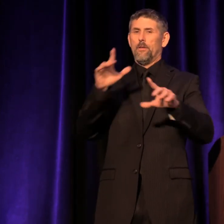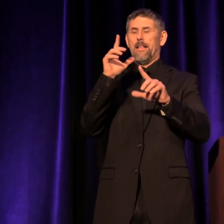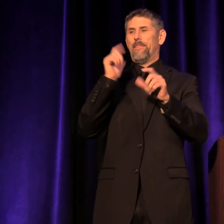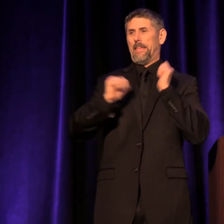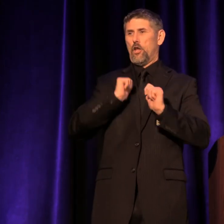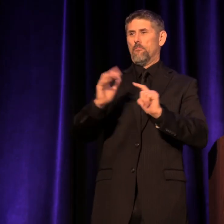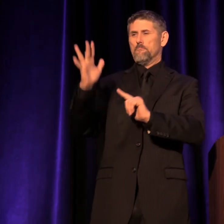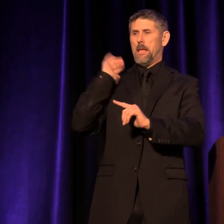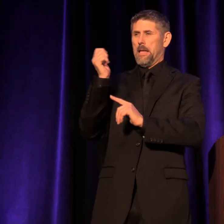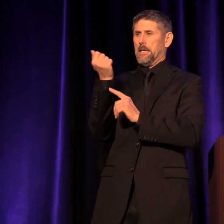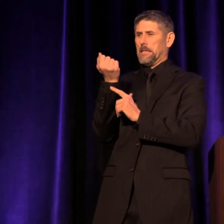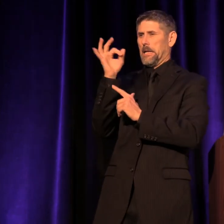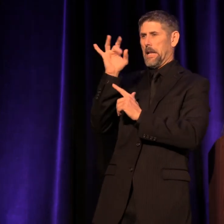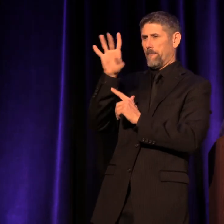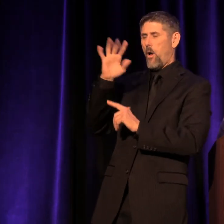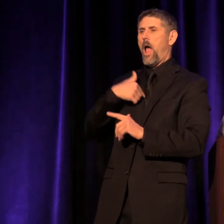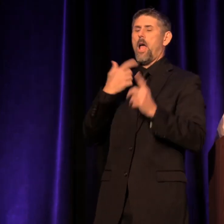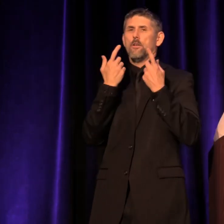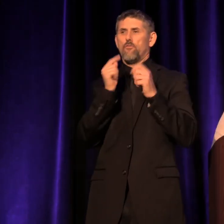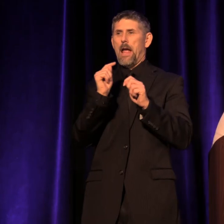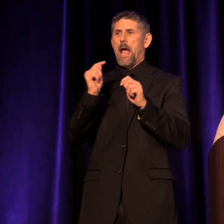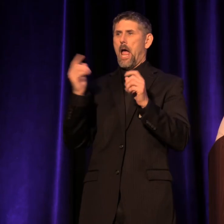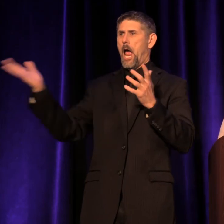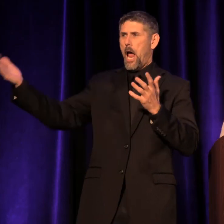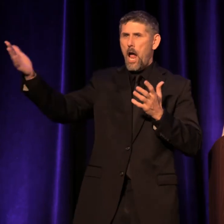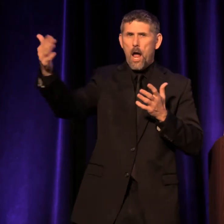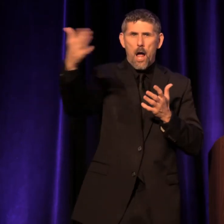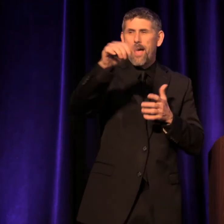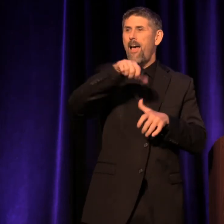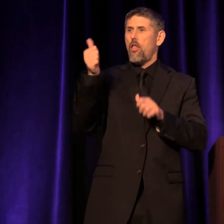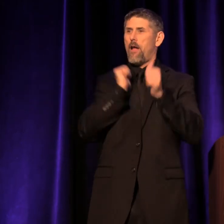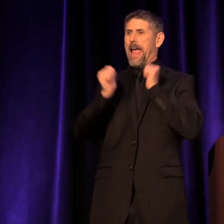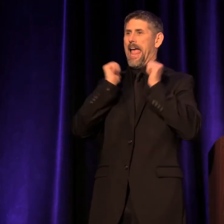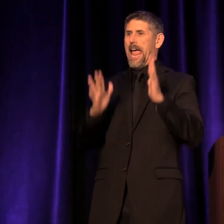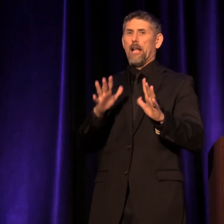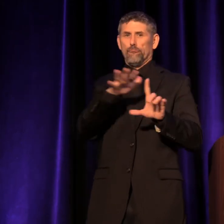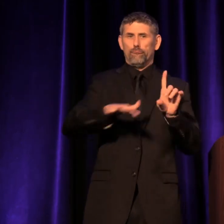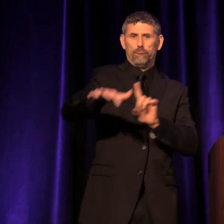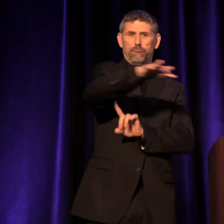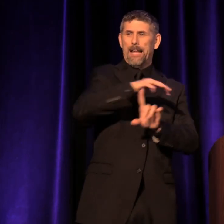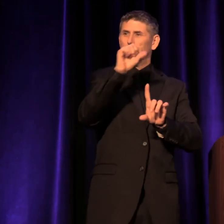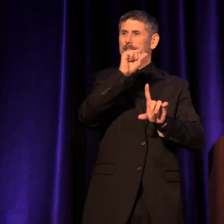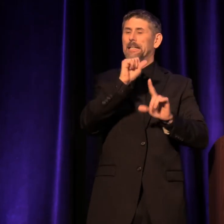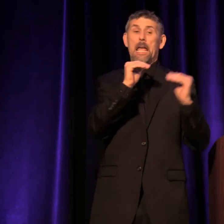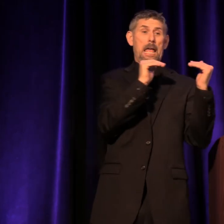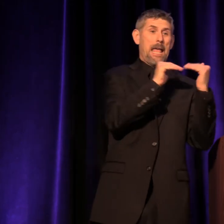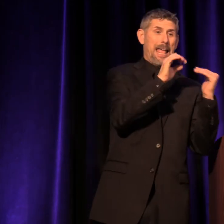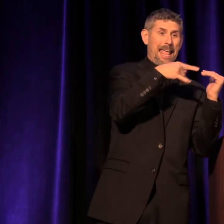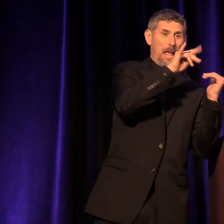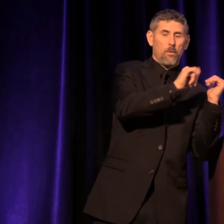I tried to get my fellow actors in Seattle Equity/Non-Equity to audition.